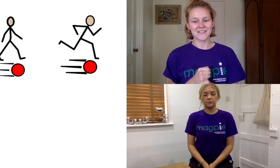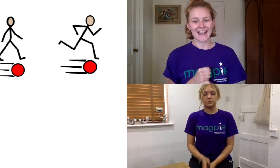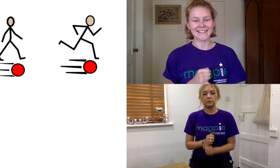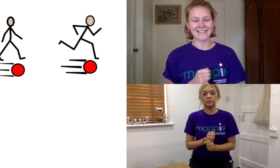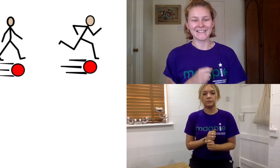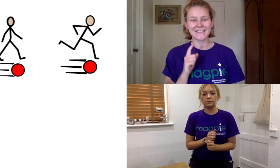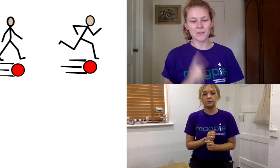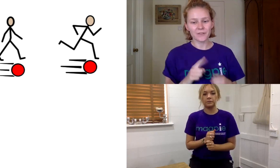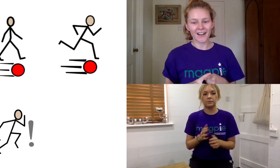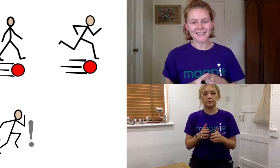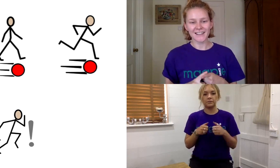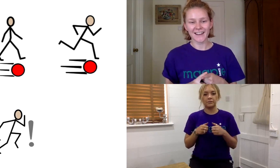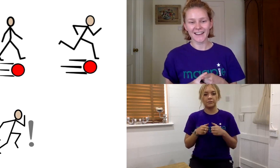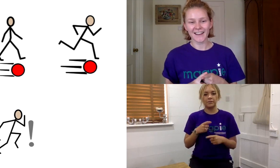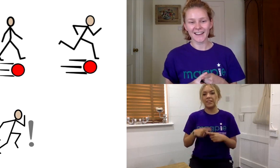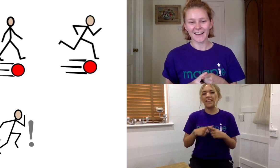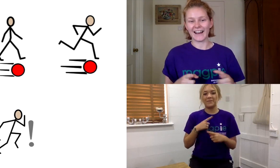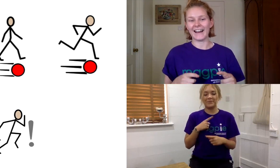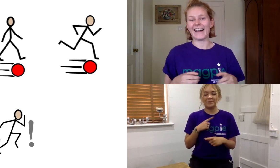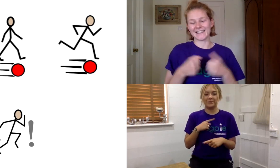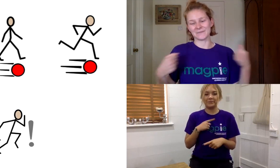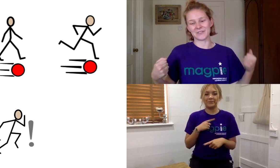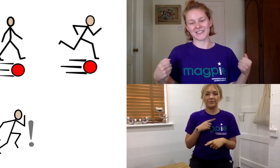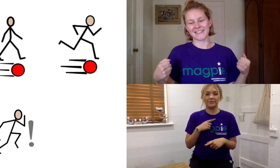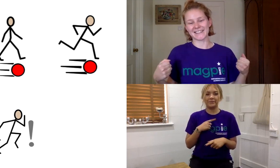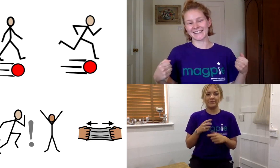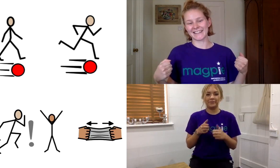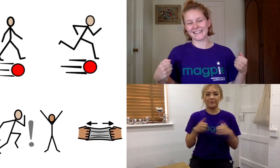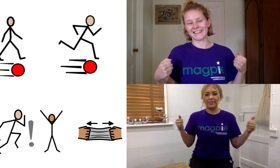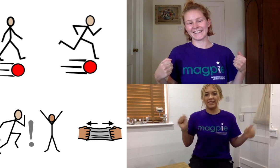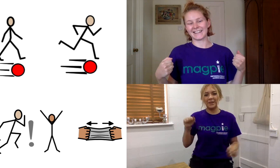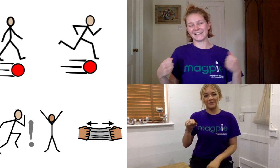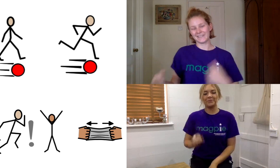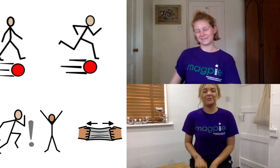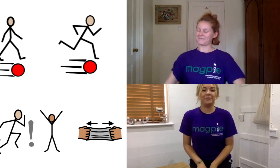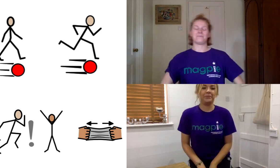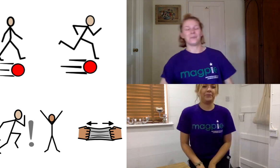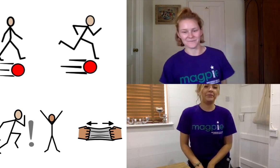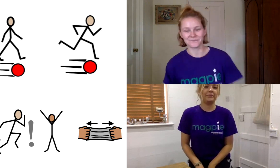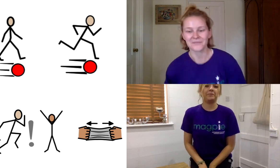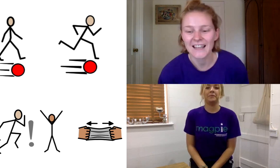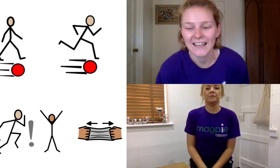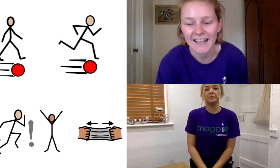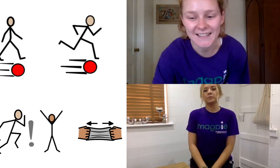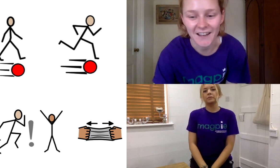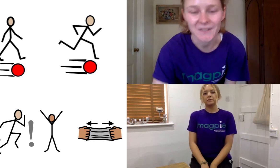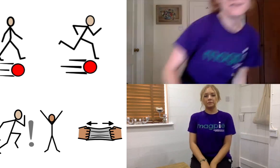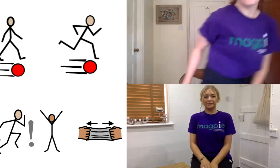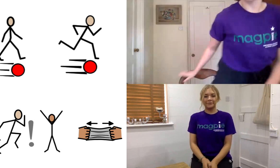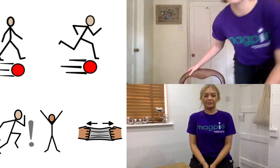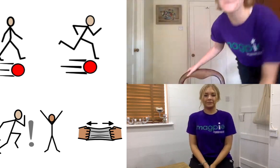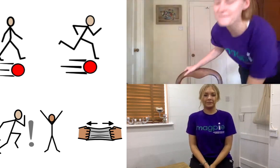okay to do super fast yeah and some stretches yeah brilliant let's go so if you follow along with me